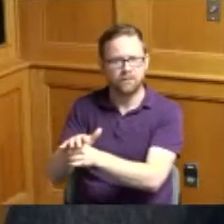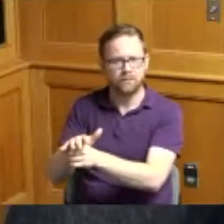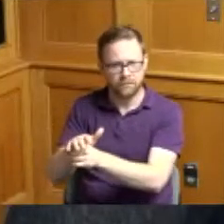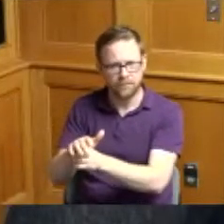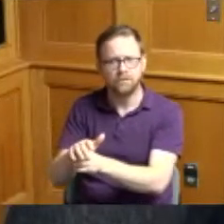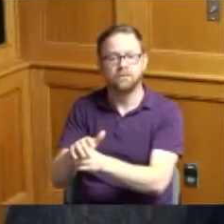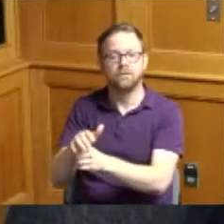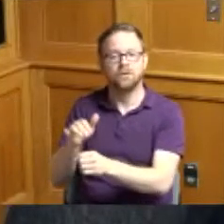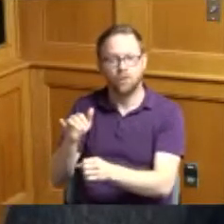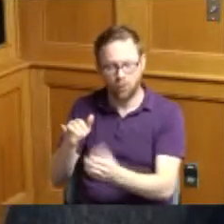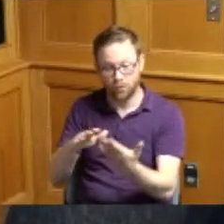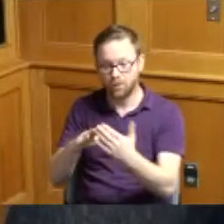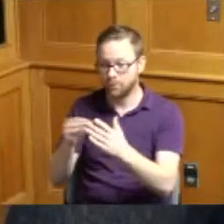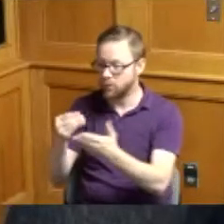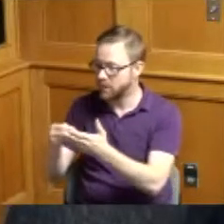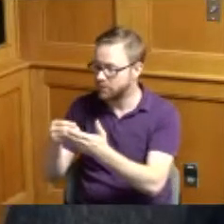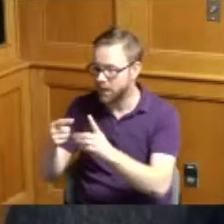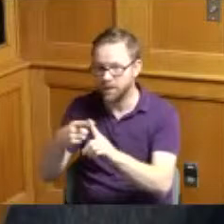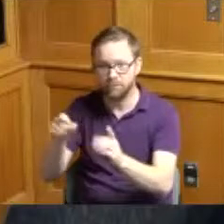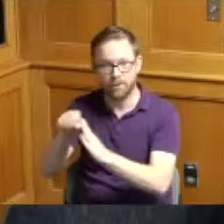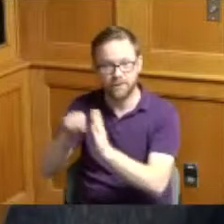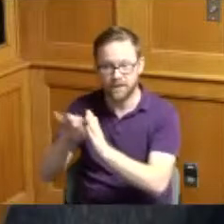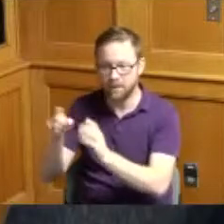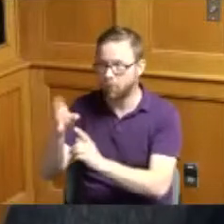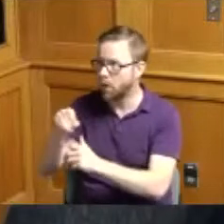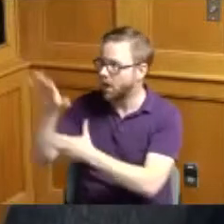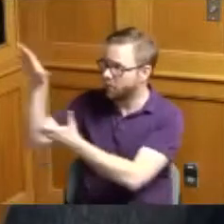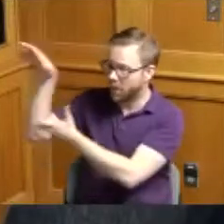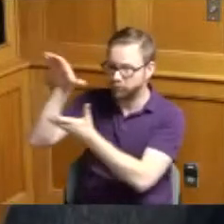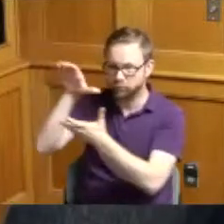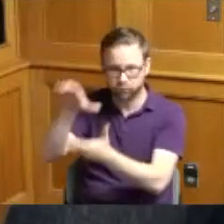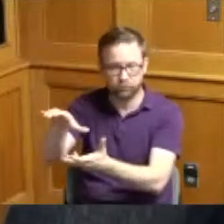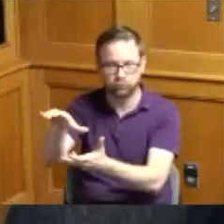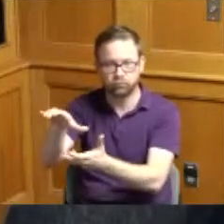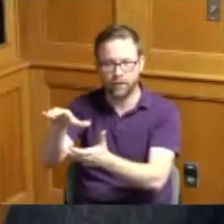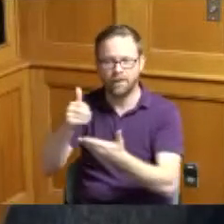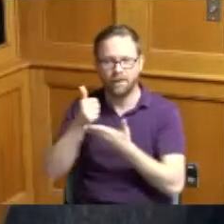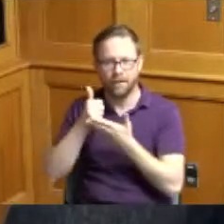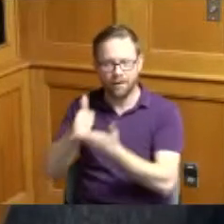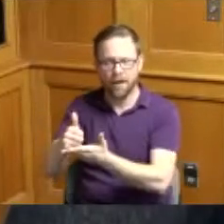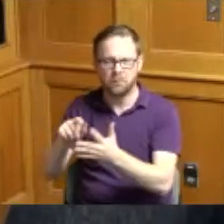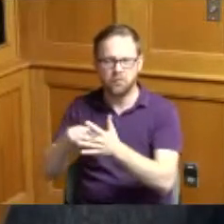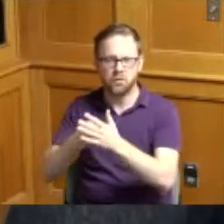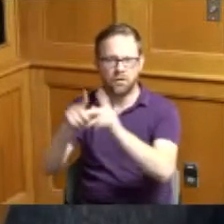Community money from the state of Ohio helped us to Pilot this program but what it does is take a